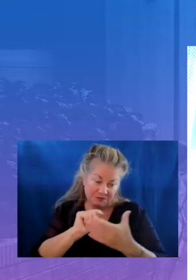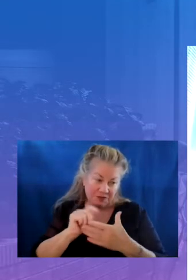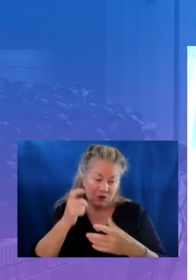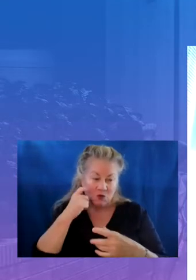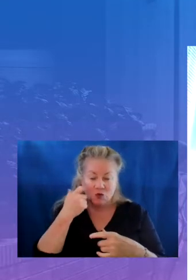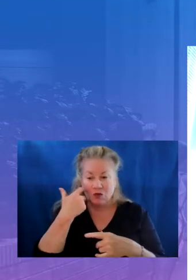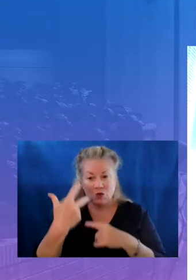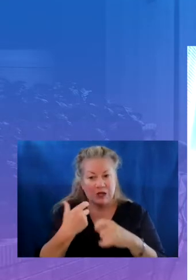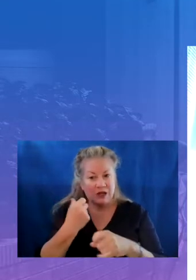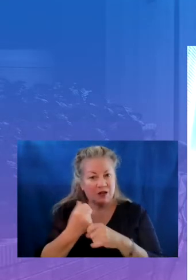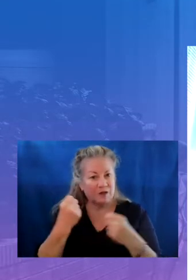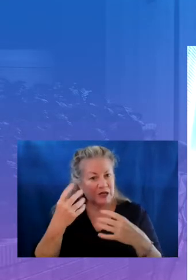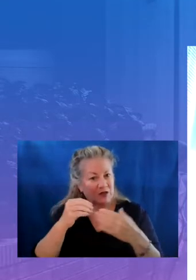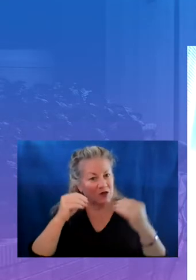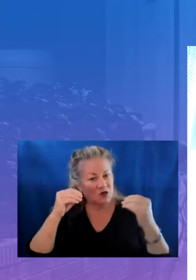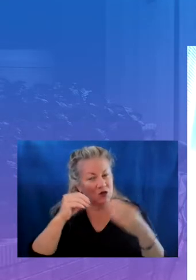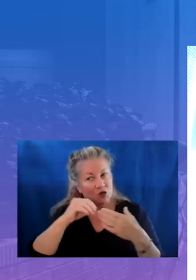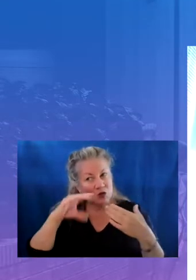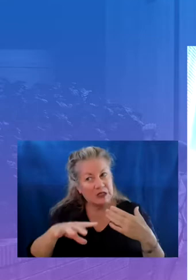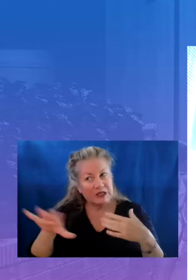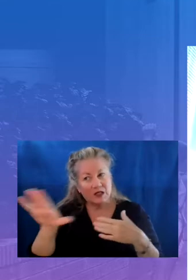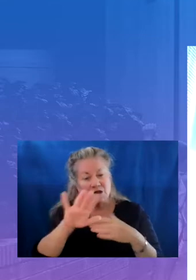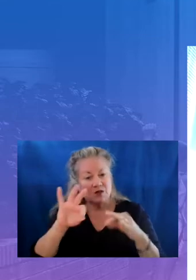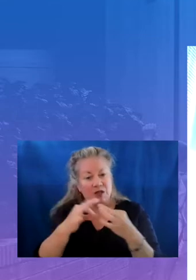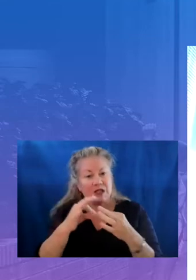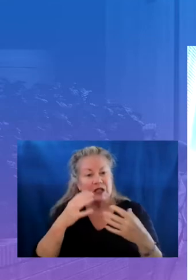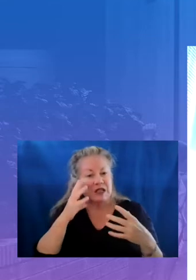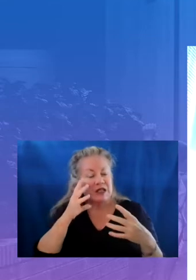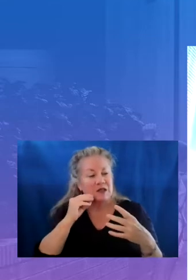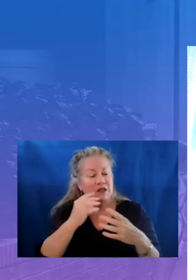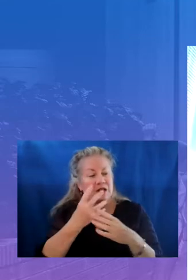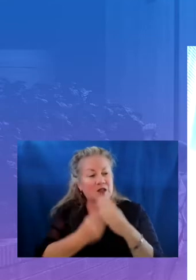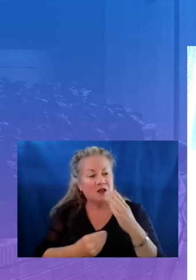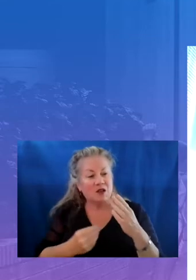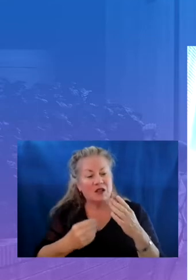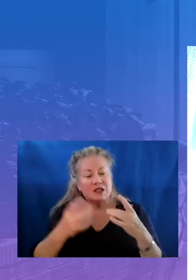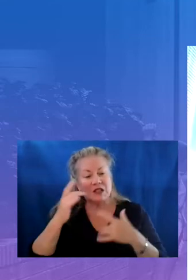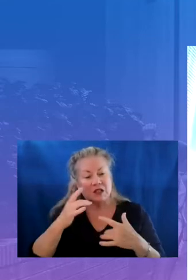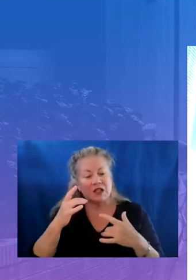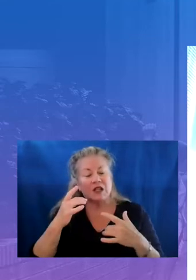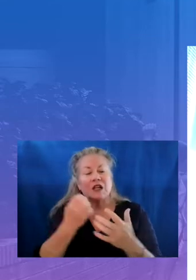and their families experienced loss illness economic hardships trauma and stress as a result